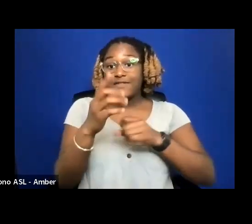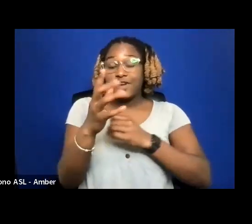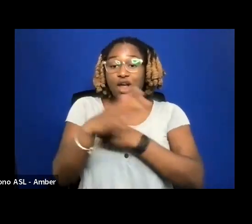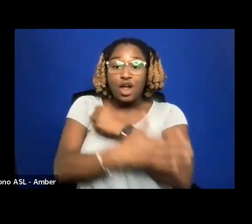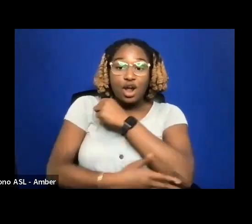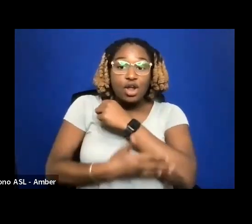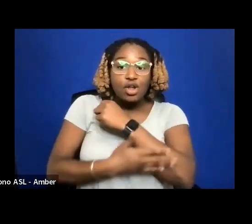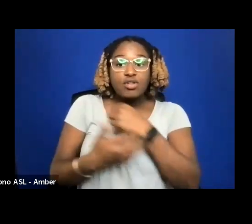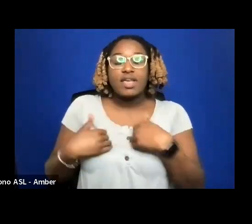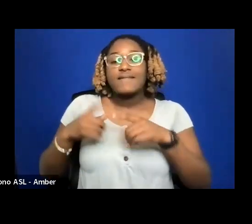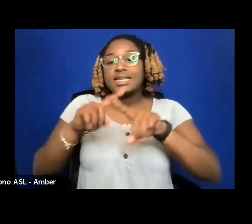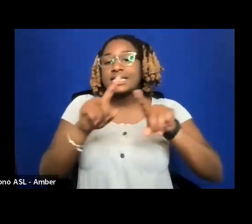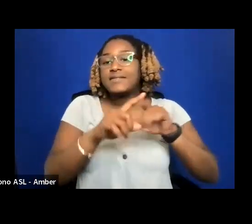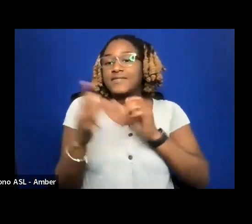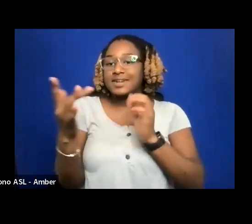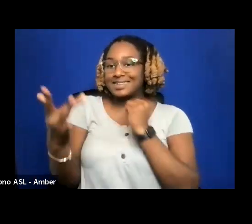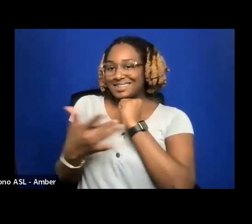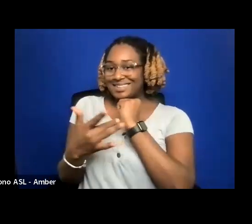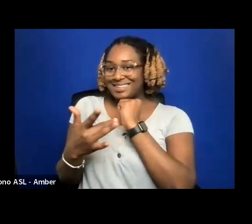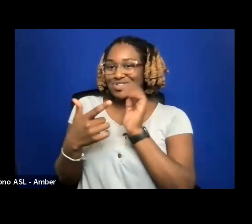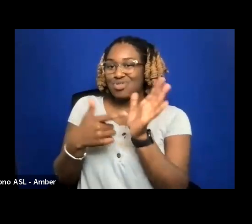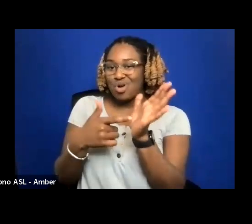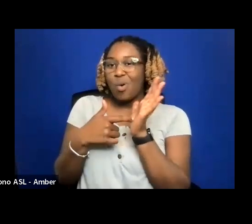GOVERNMENT REGULATIONS AND FUNDING MECHANISMS.